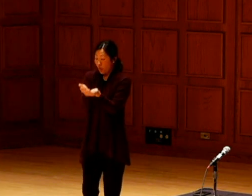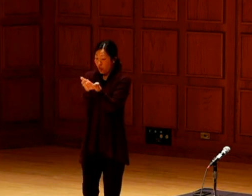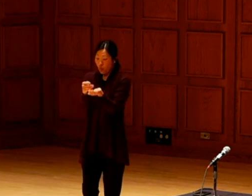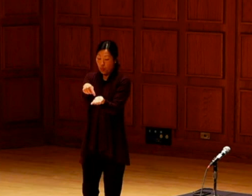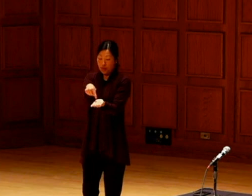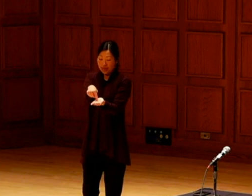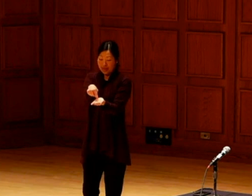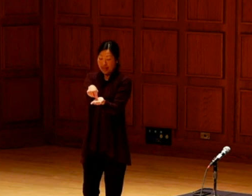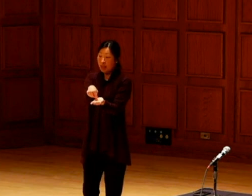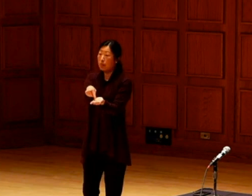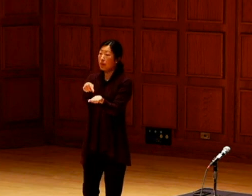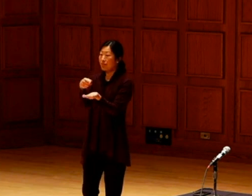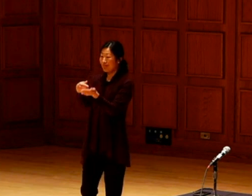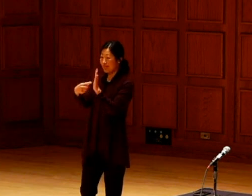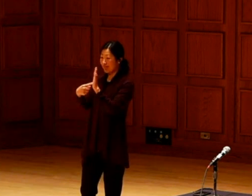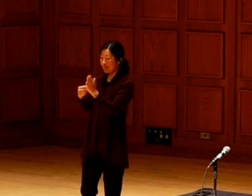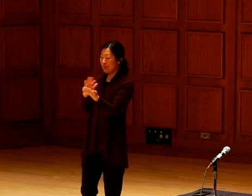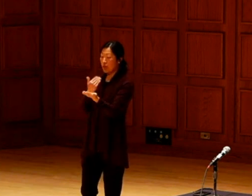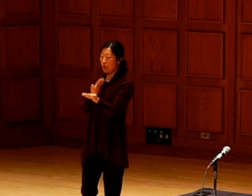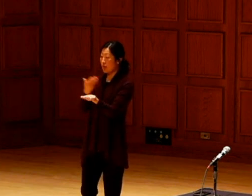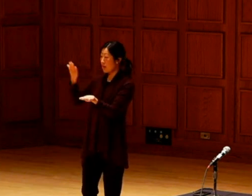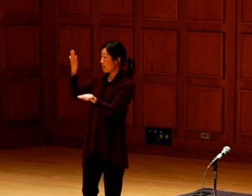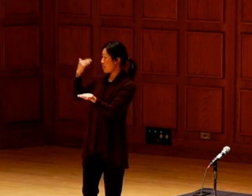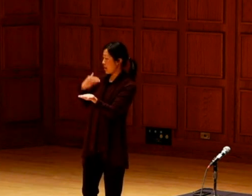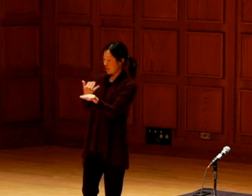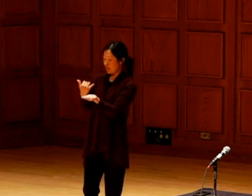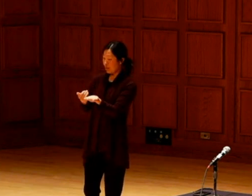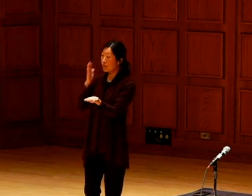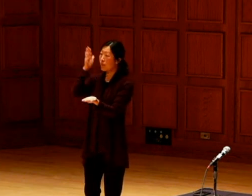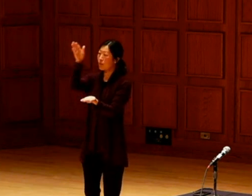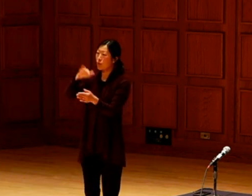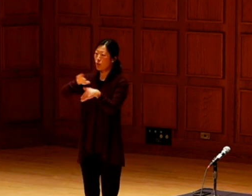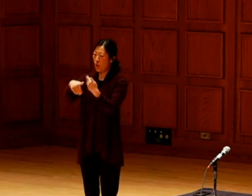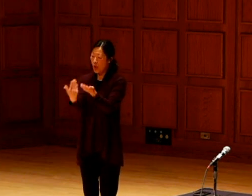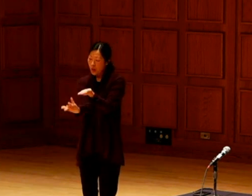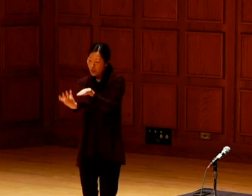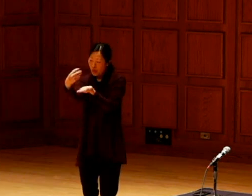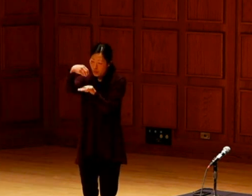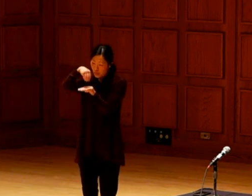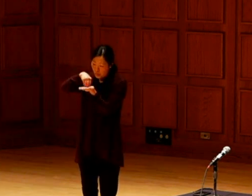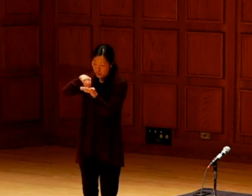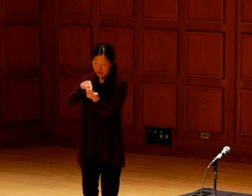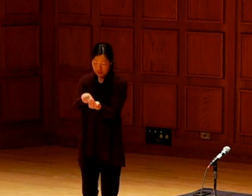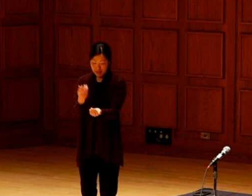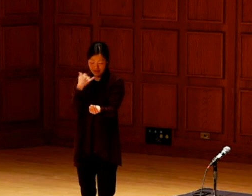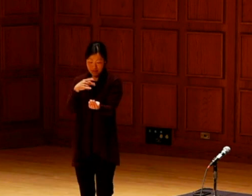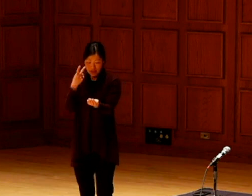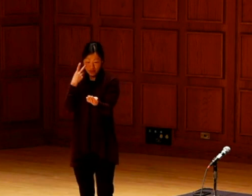It maybe something I'm able to hold in my hand. It is the seeds past, present, and future at the same time.